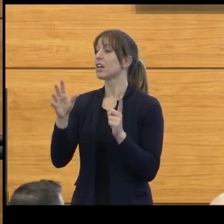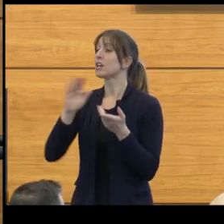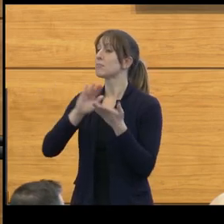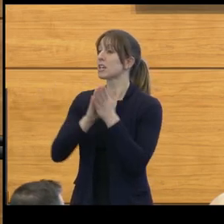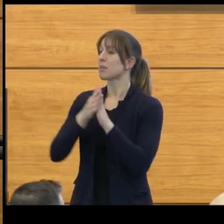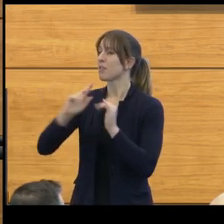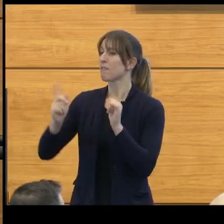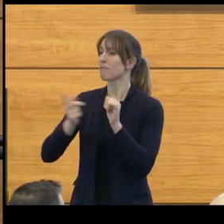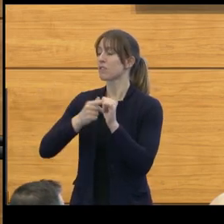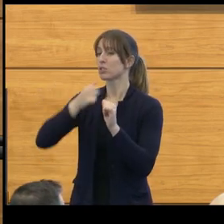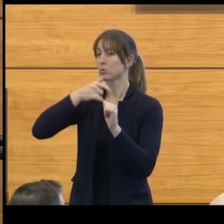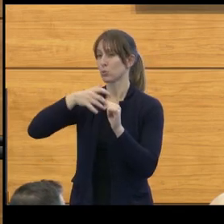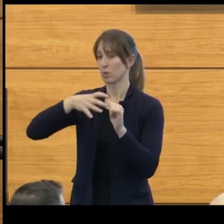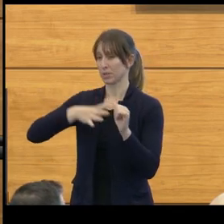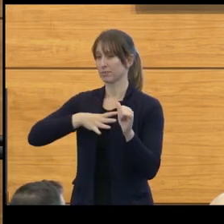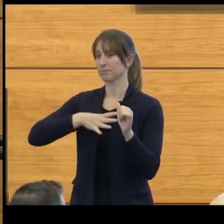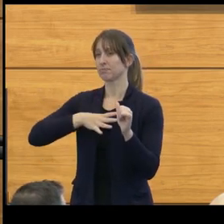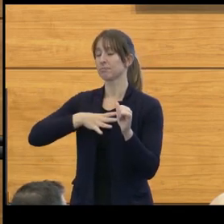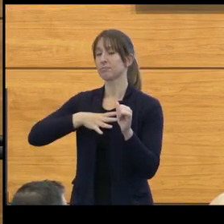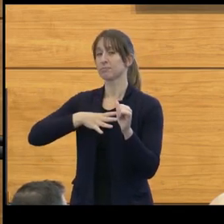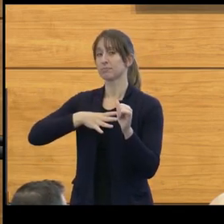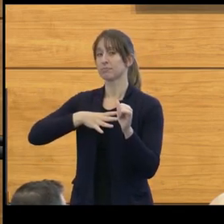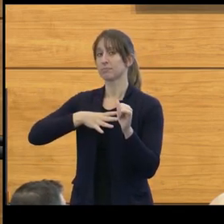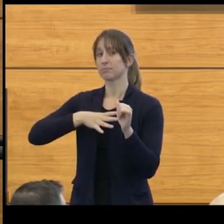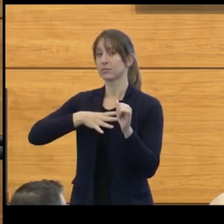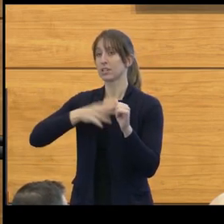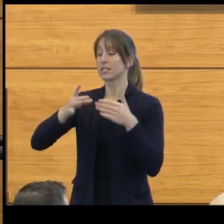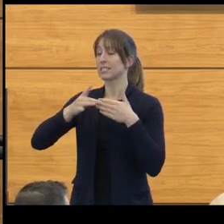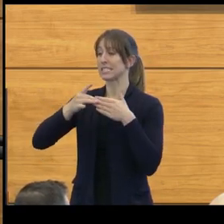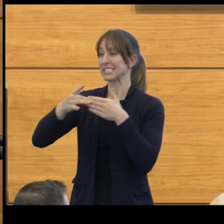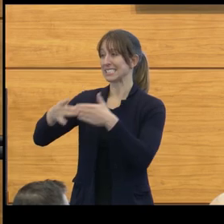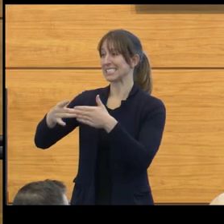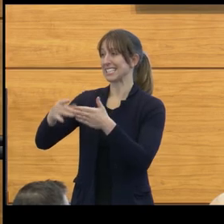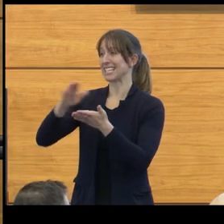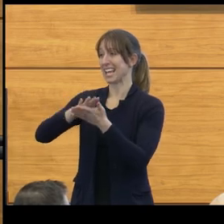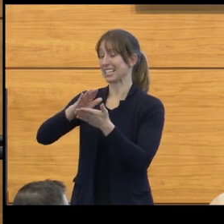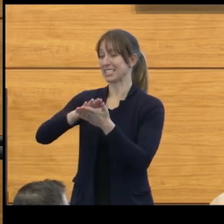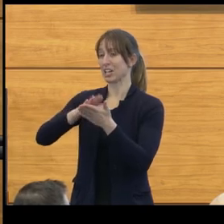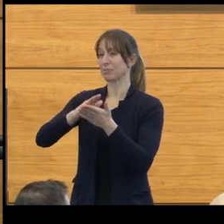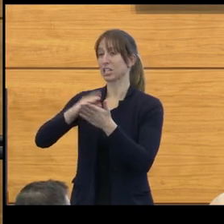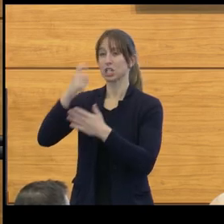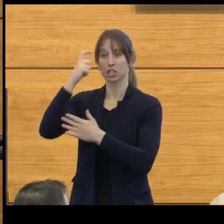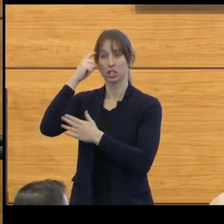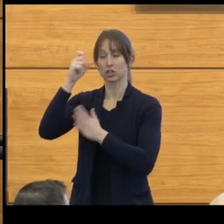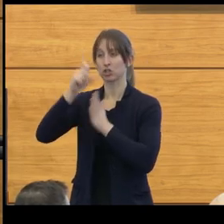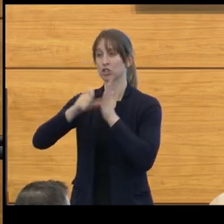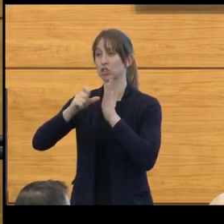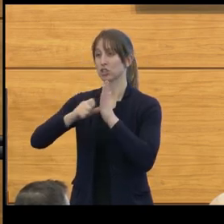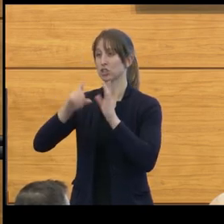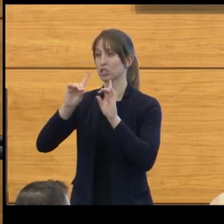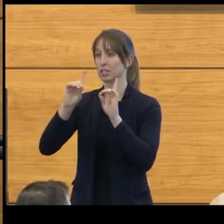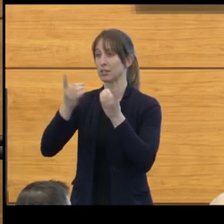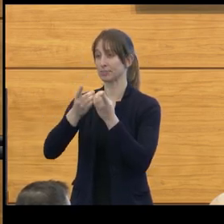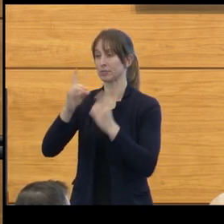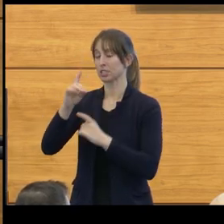to chair an academic neurosurgical department, which she led for 17 years at the University of Michigan.